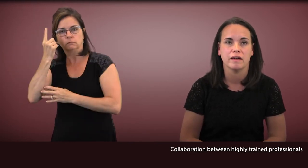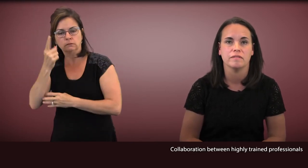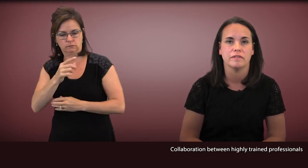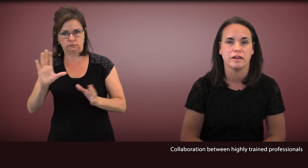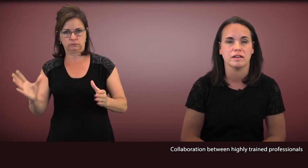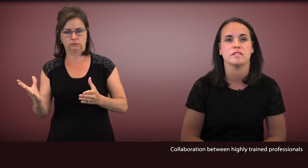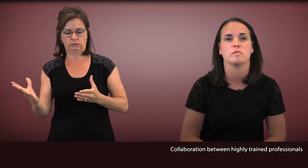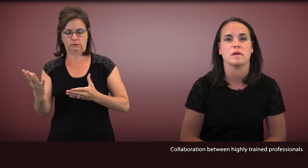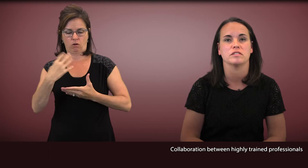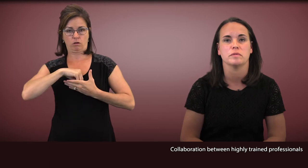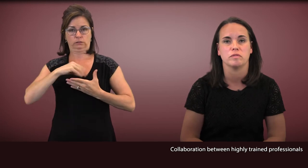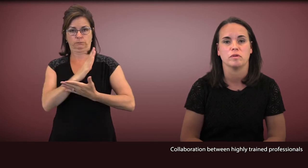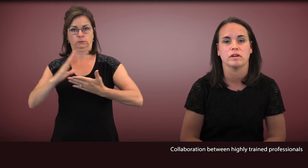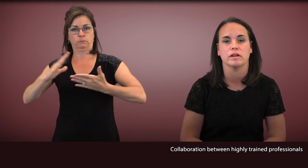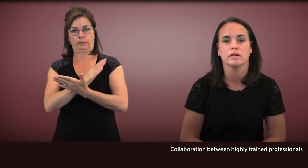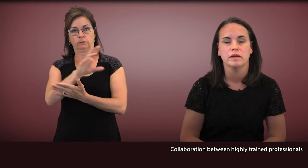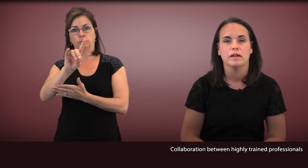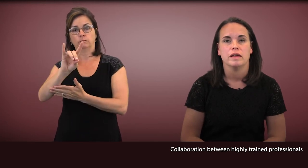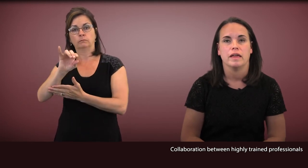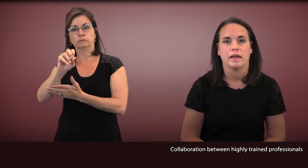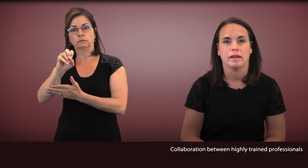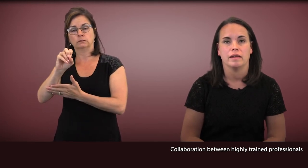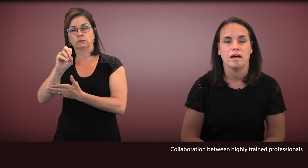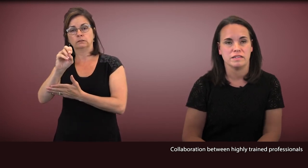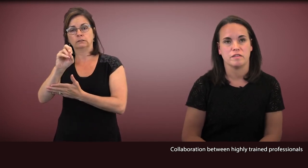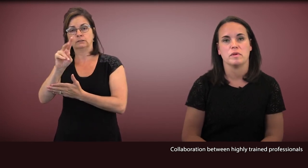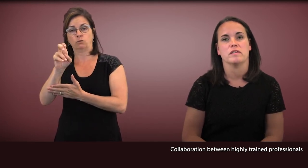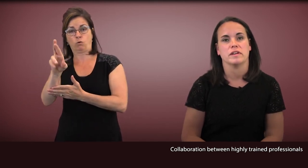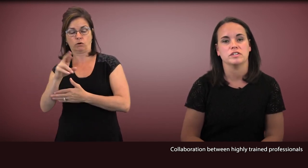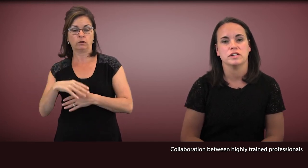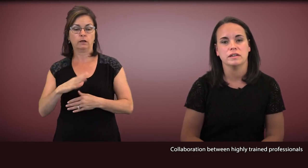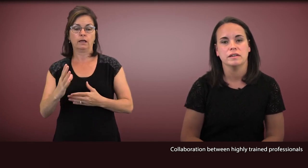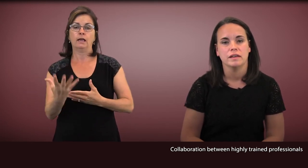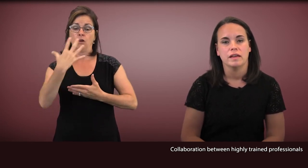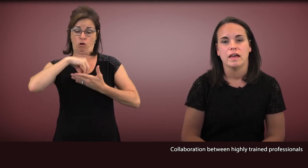of an autism spectrum disorder and autism intervention.